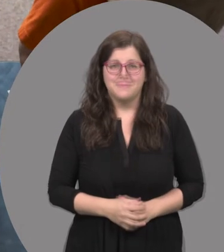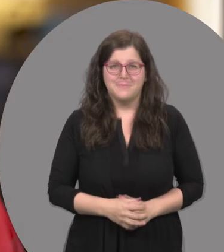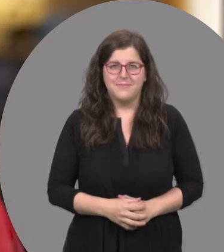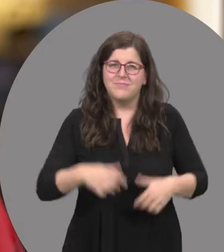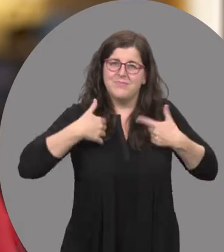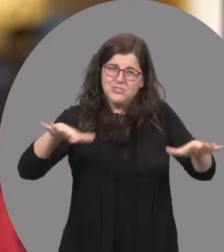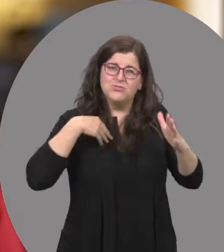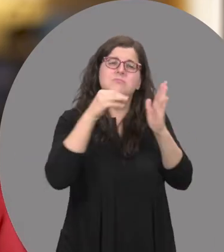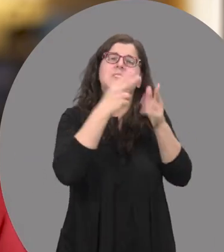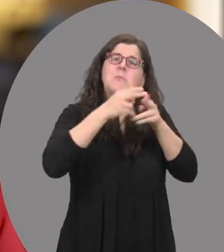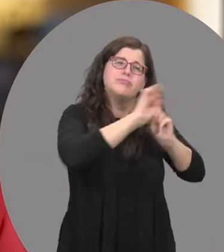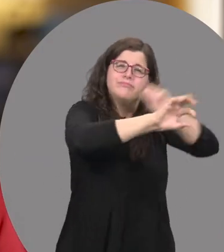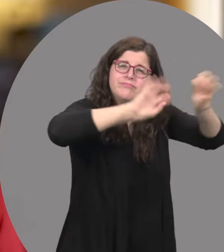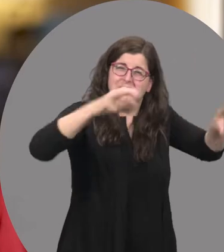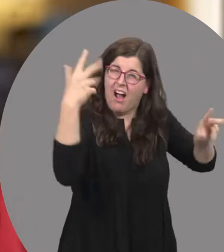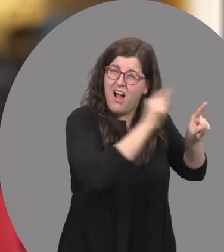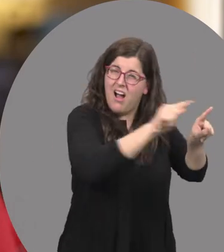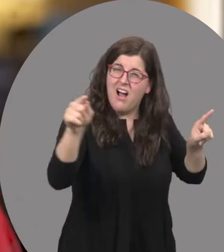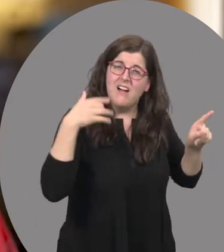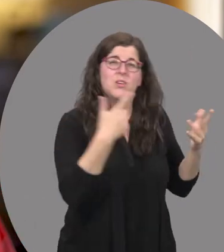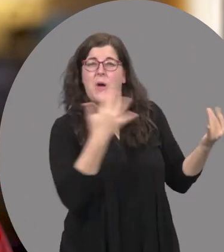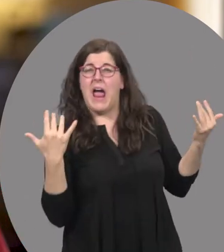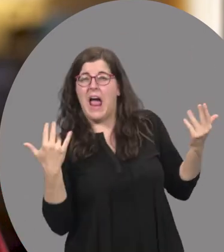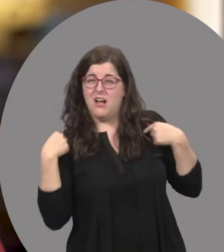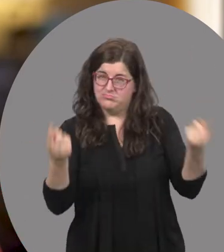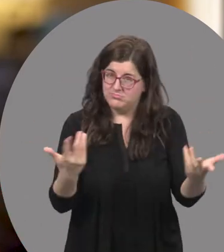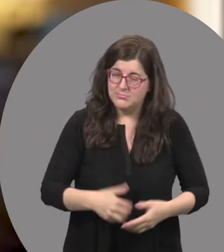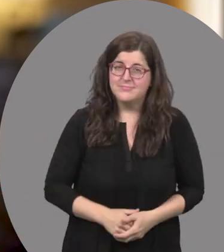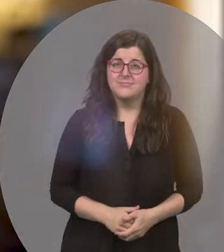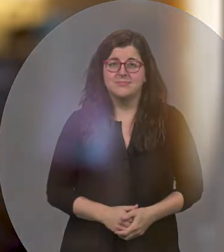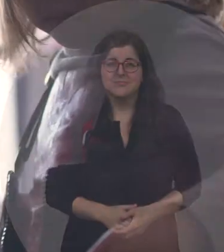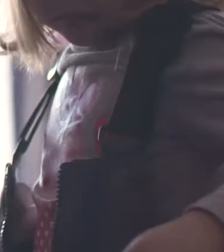We had her name on 5 different lists for day care, for waiting lists.